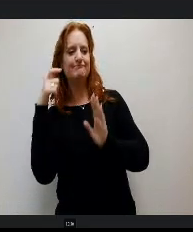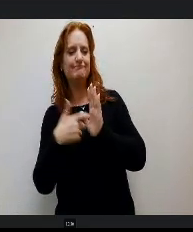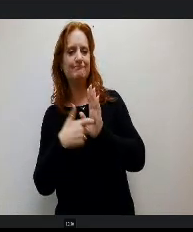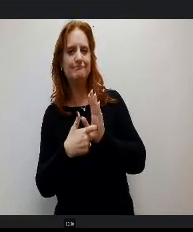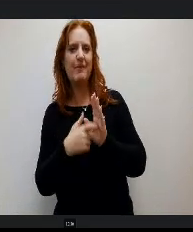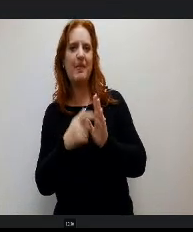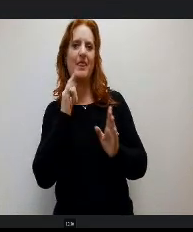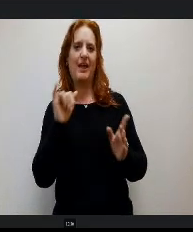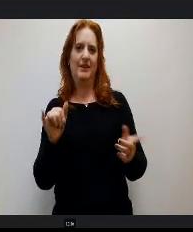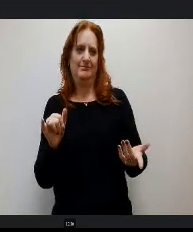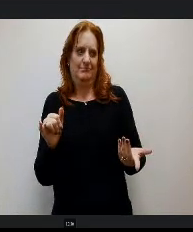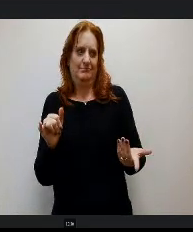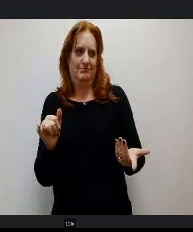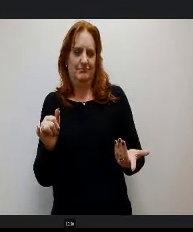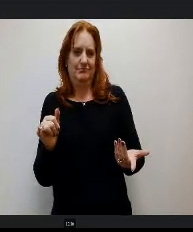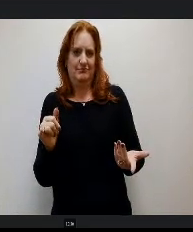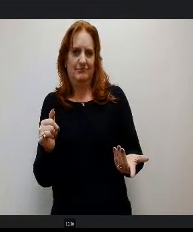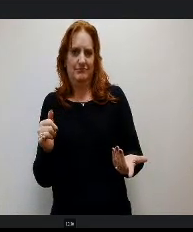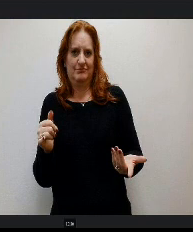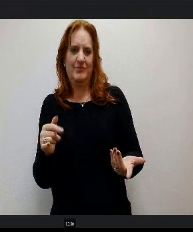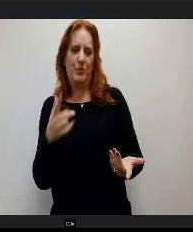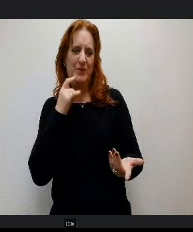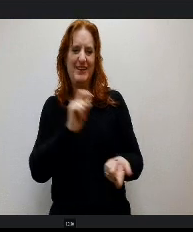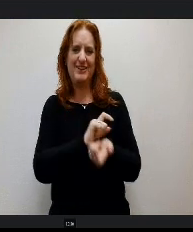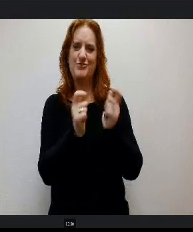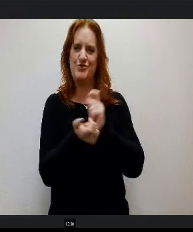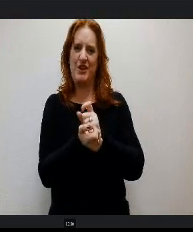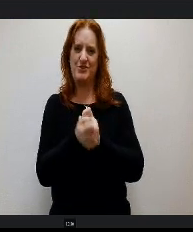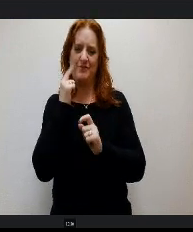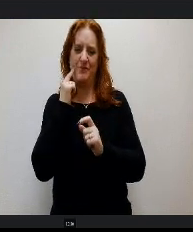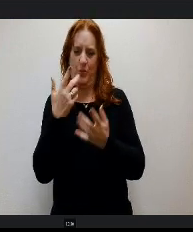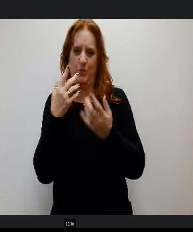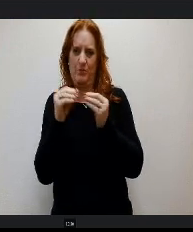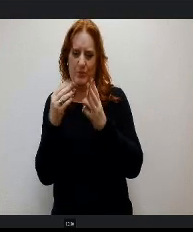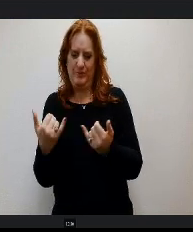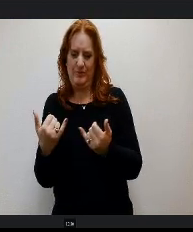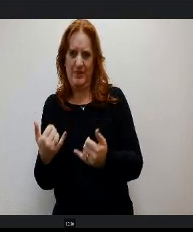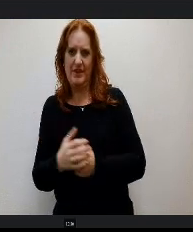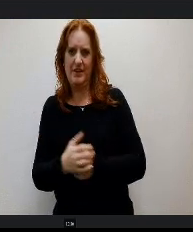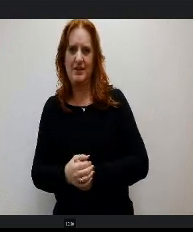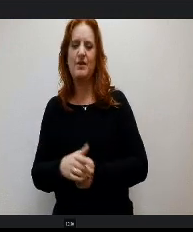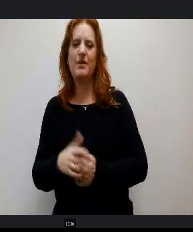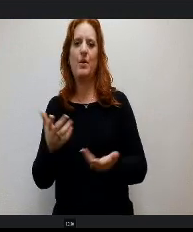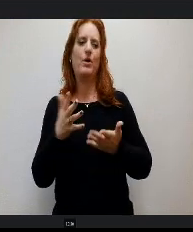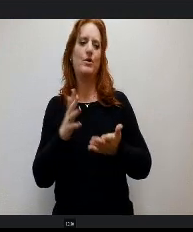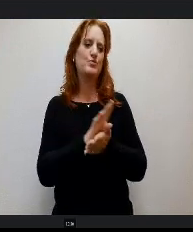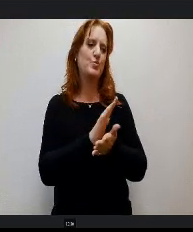is necessary. They want to make school funding across the state of Colorado